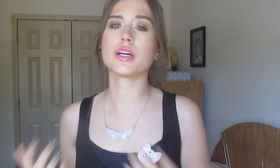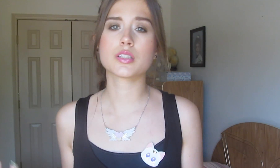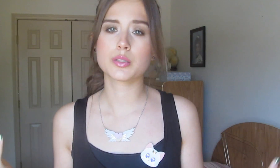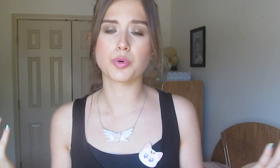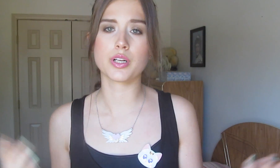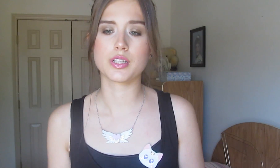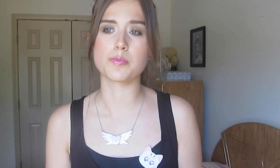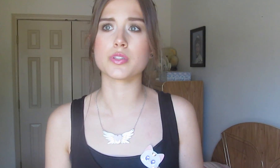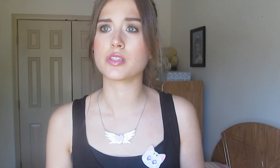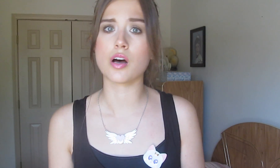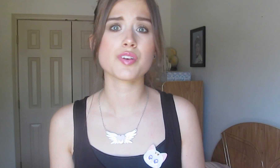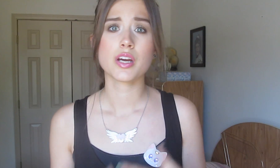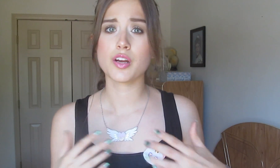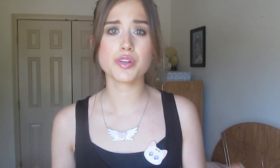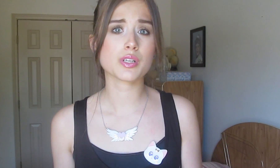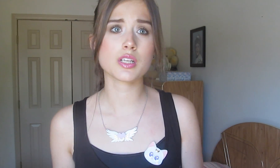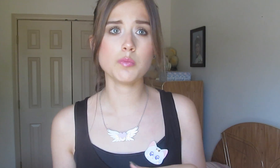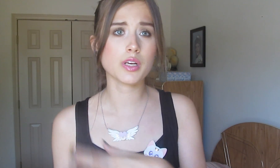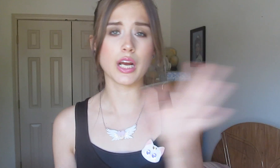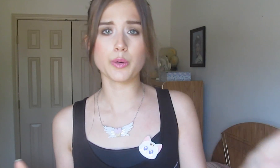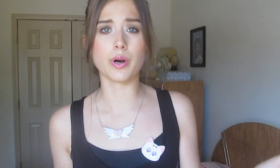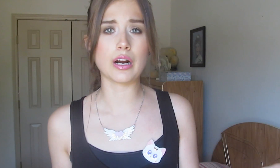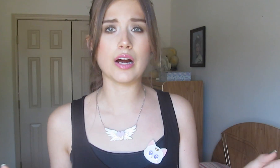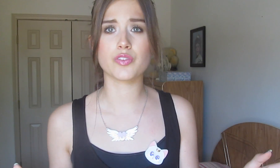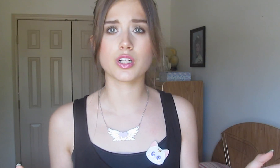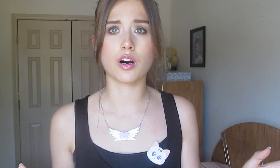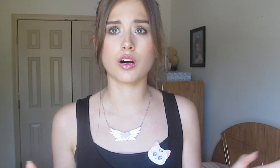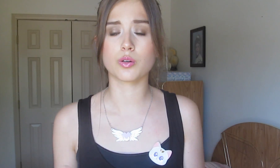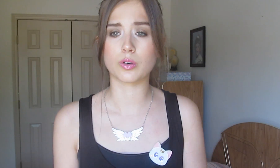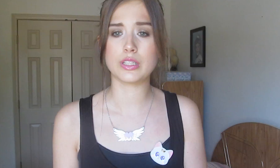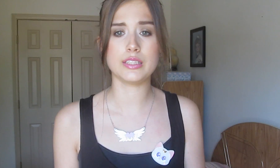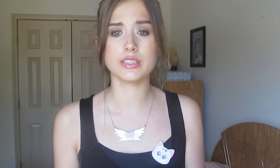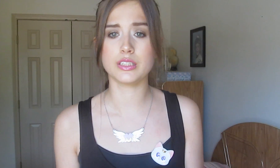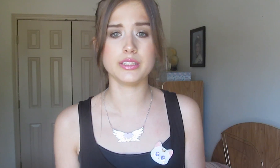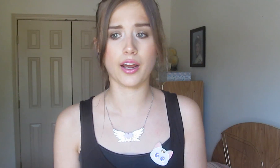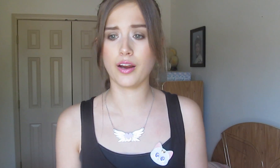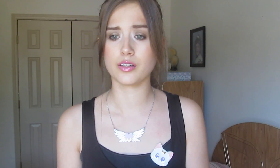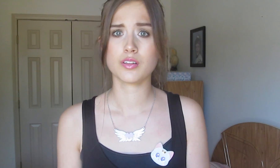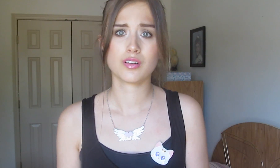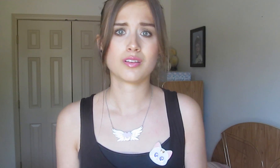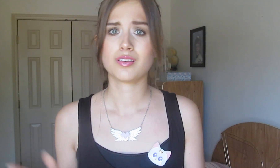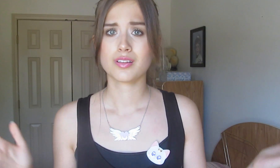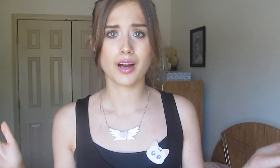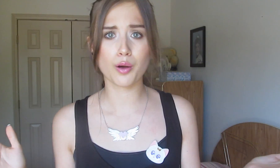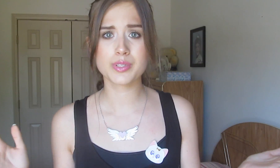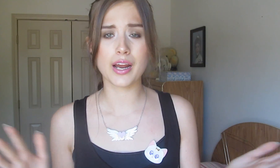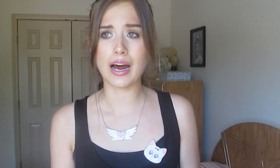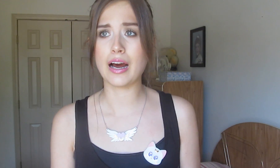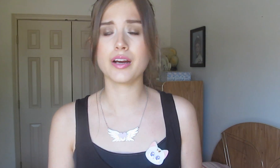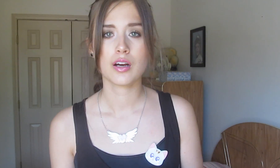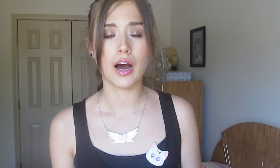It’s pretty simple stuff. If you see me anywhere at VidCon or at Disney day, come say hi.